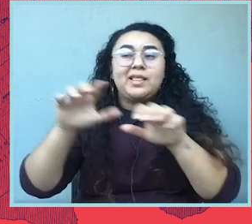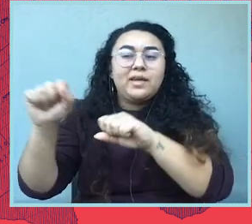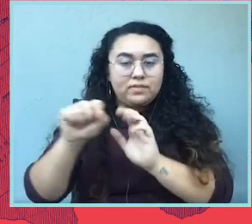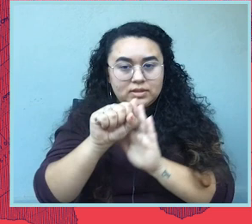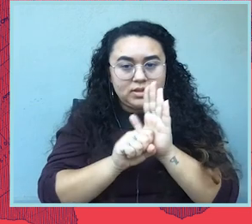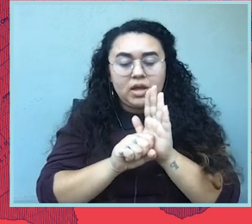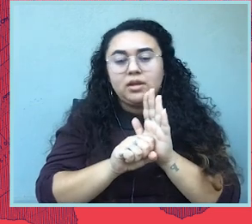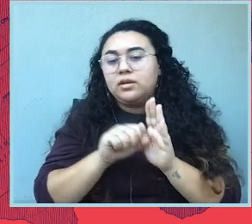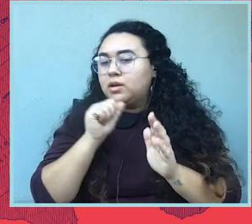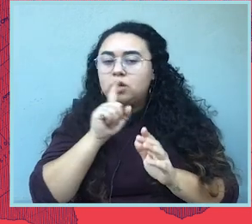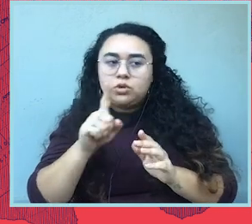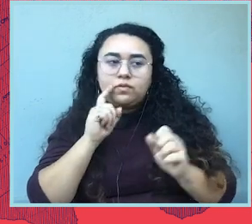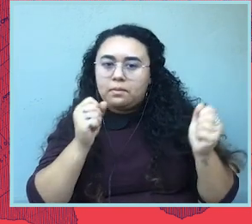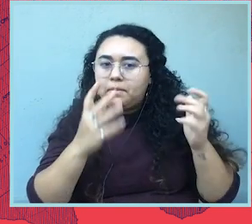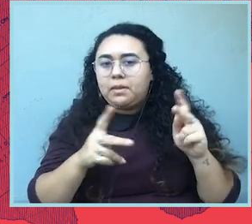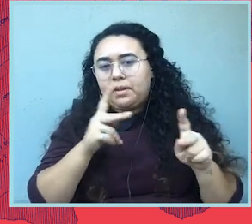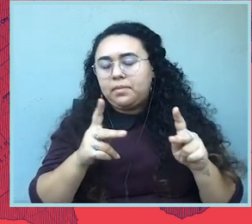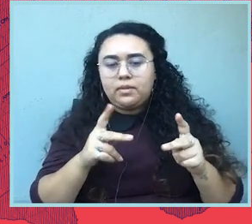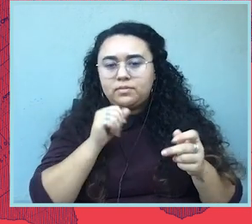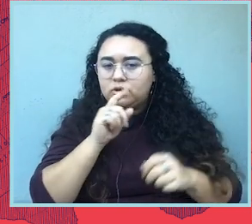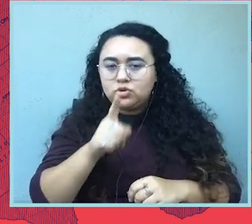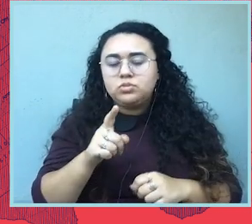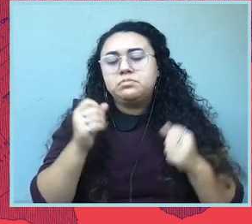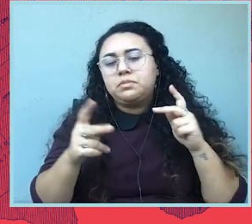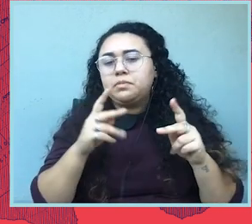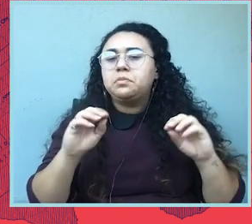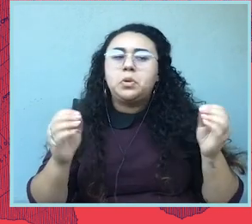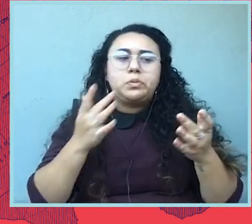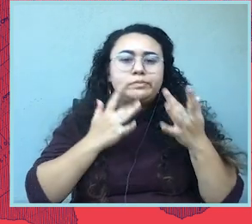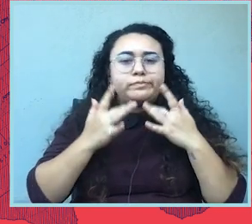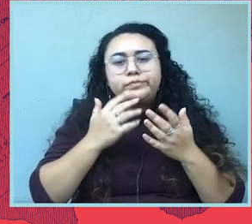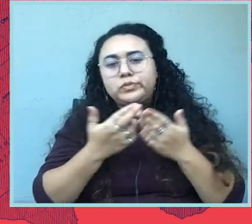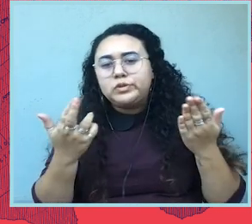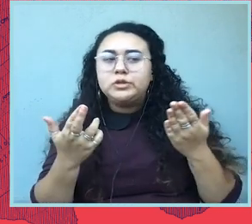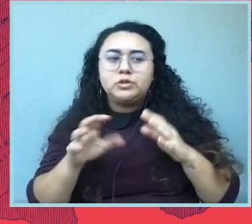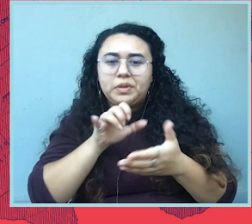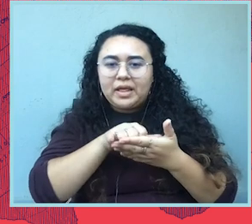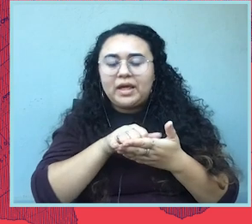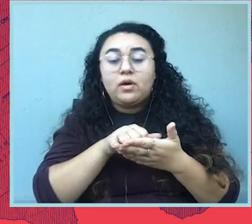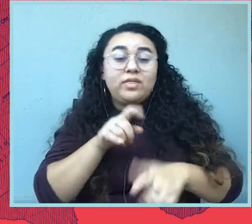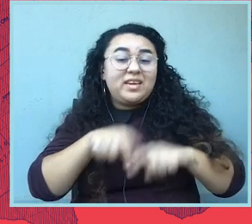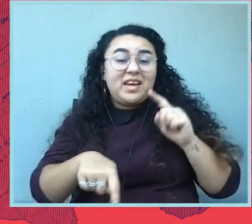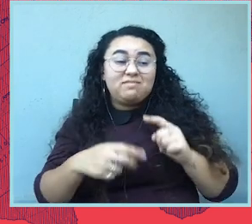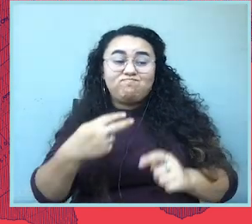that is not true for many people. Many people don't have the resources to do so or they can't do so, given the fact that